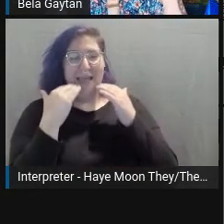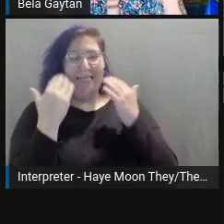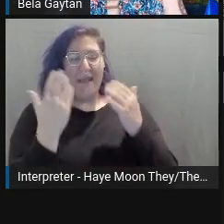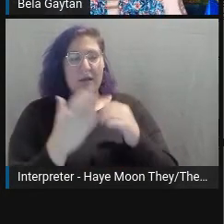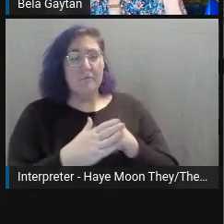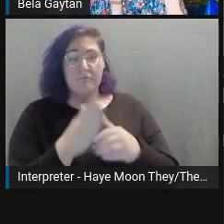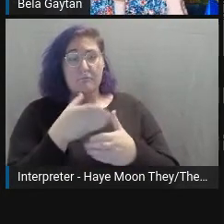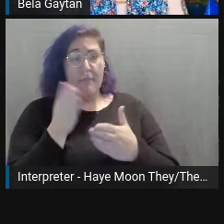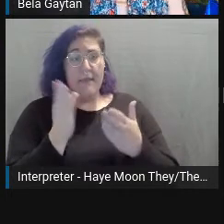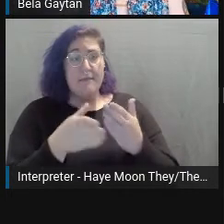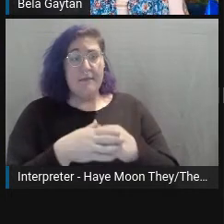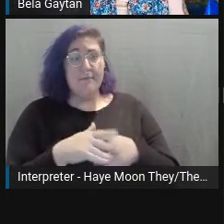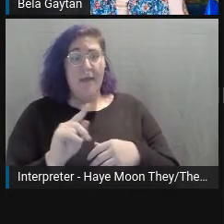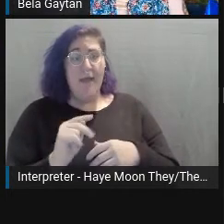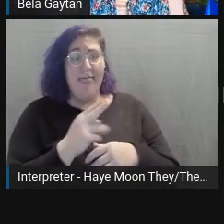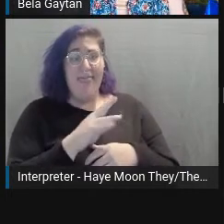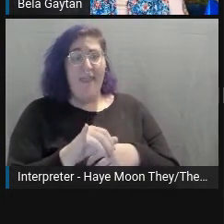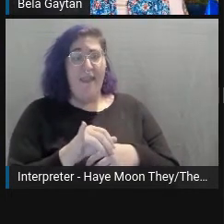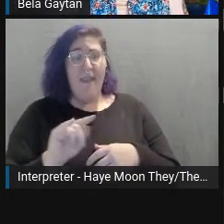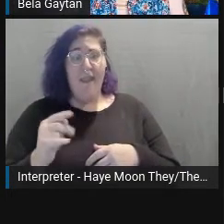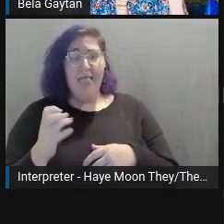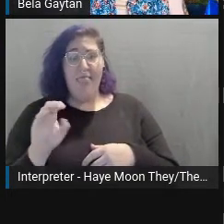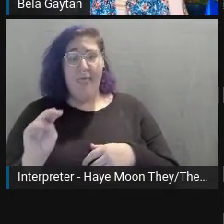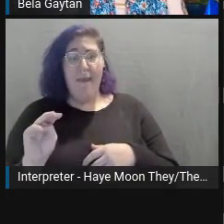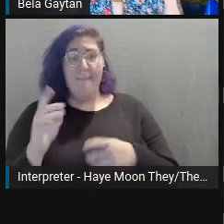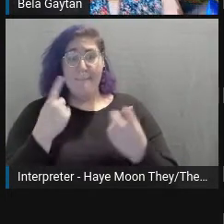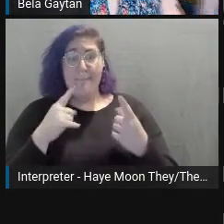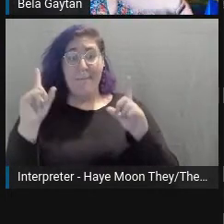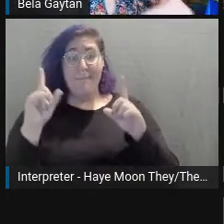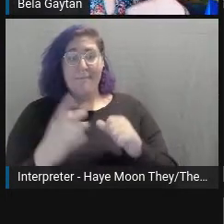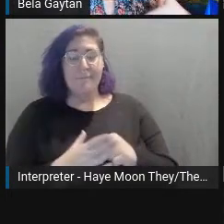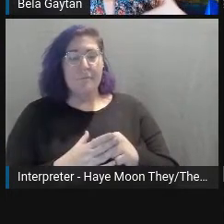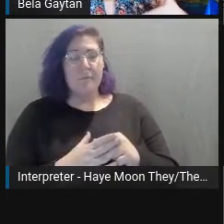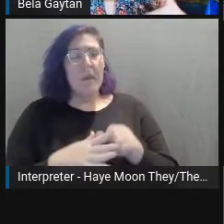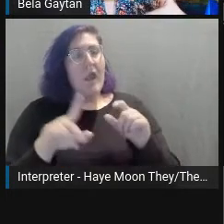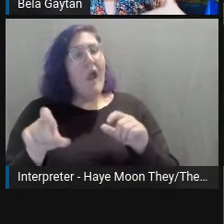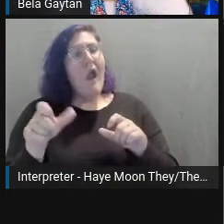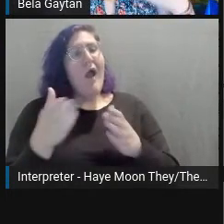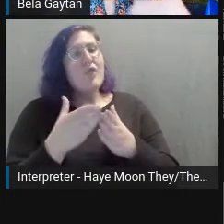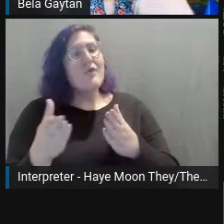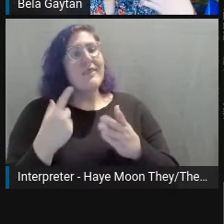They and them, it always works. Other things like when you're talking about gender-